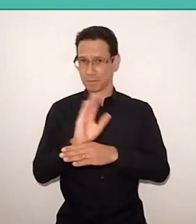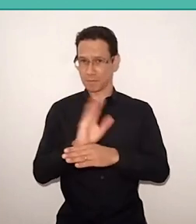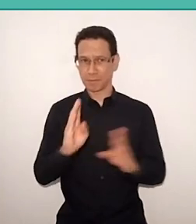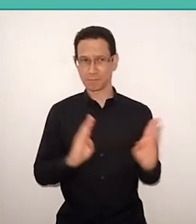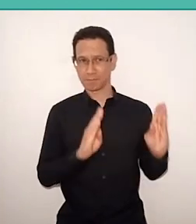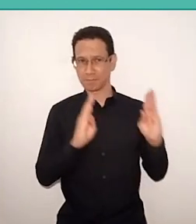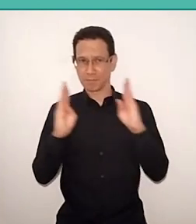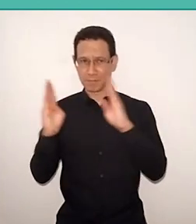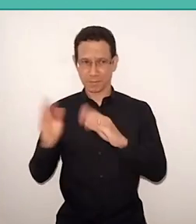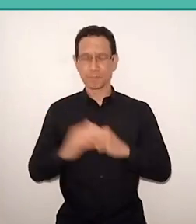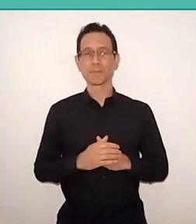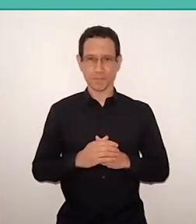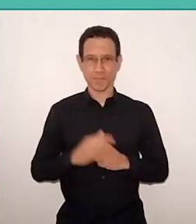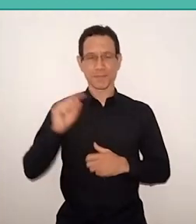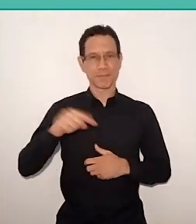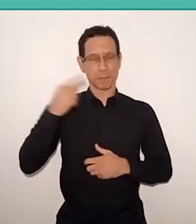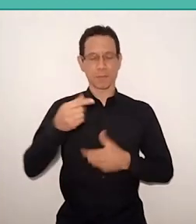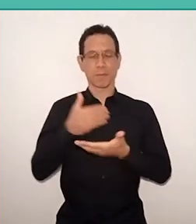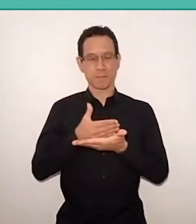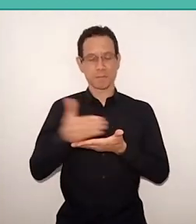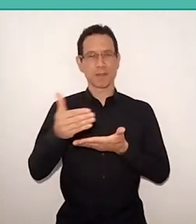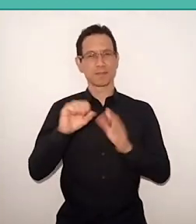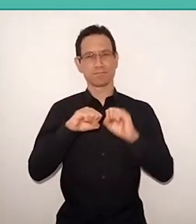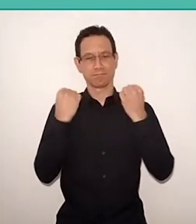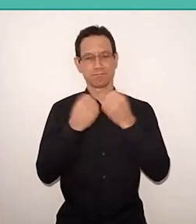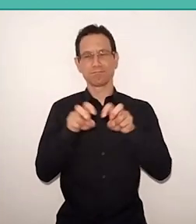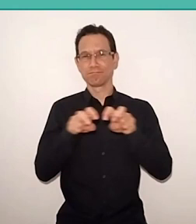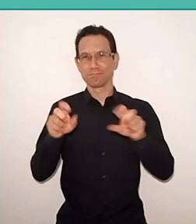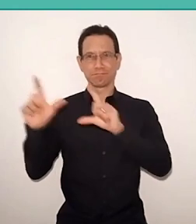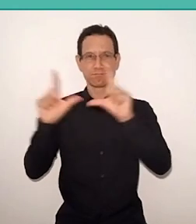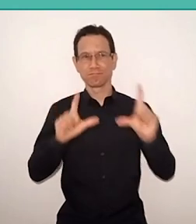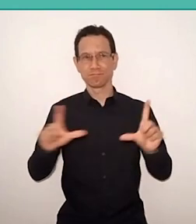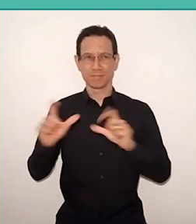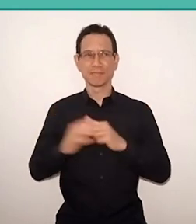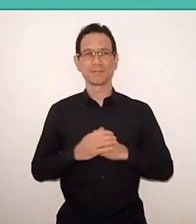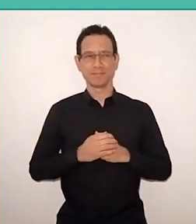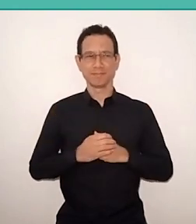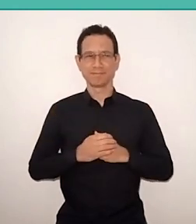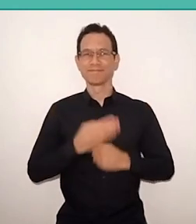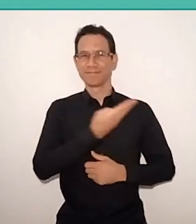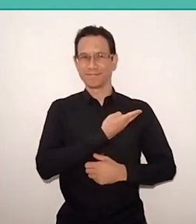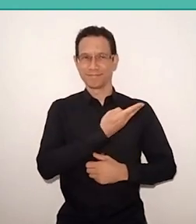and then we'll start at the first panel of the day. My friends, we are here for the opening